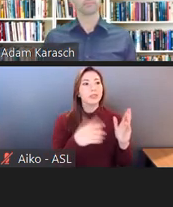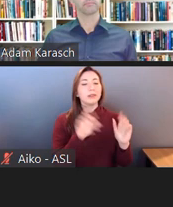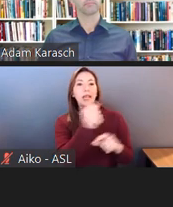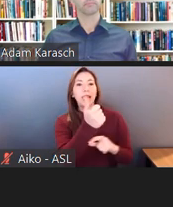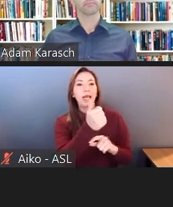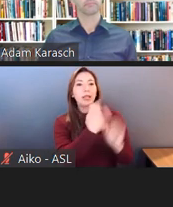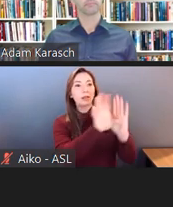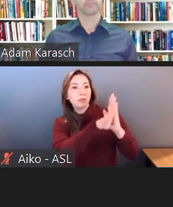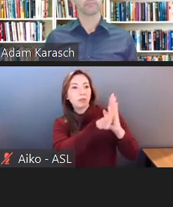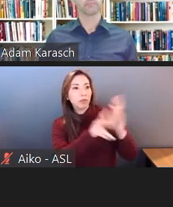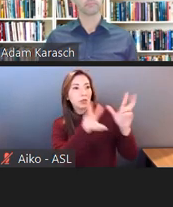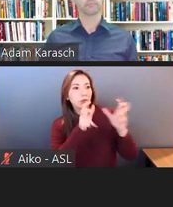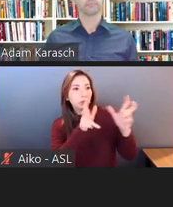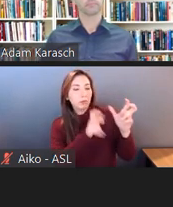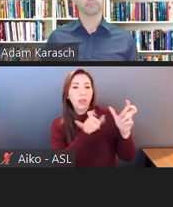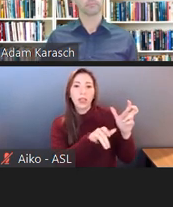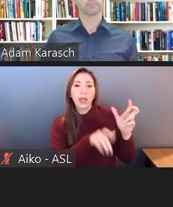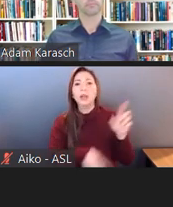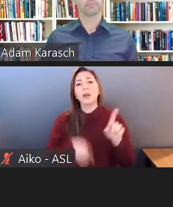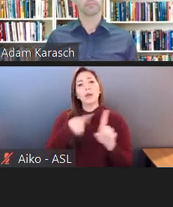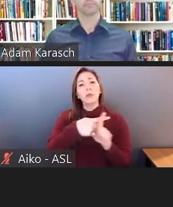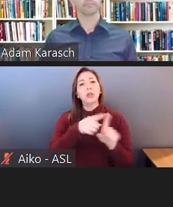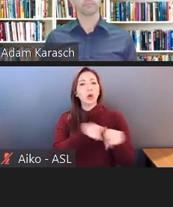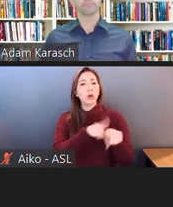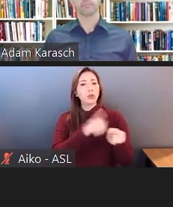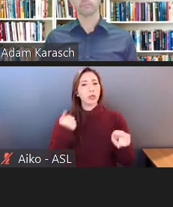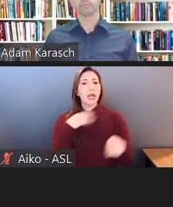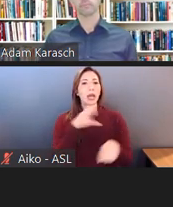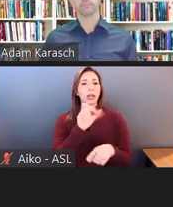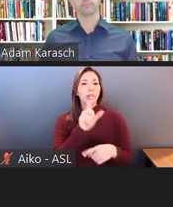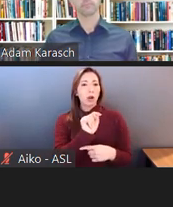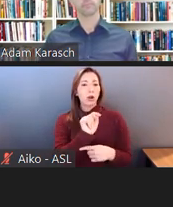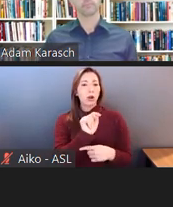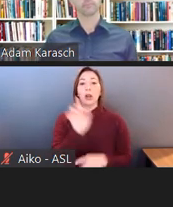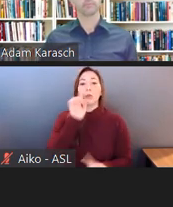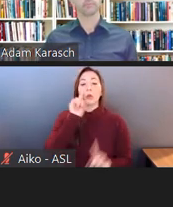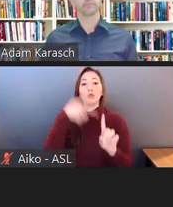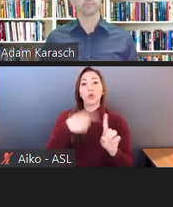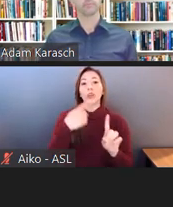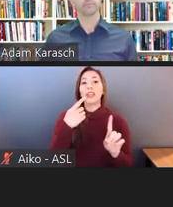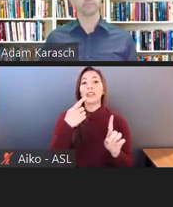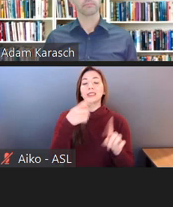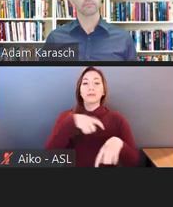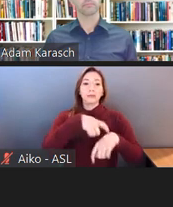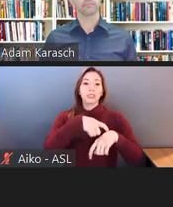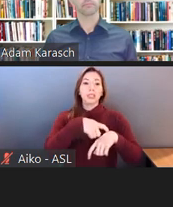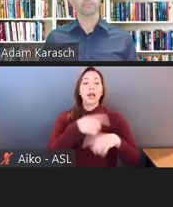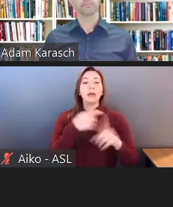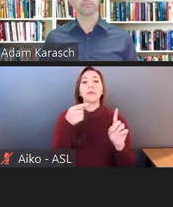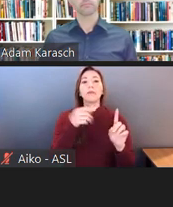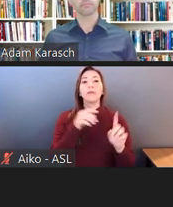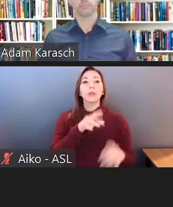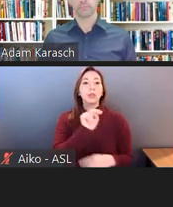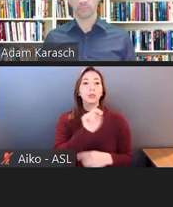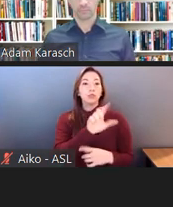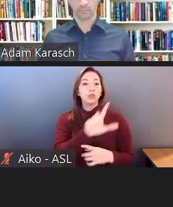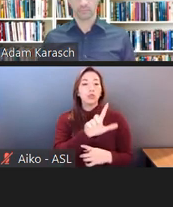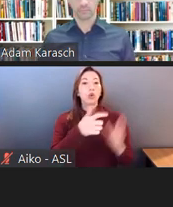But in this case, Mr. Noll demanded that all of the intranet videos be captioned